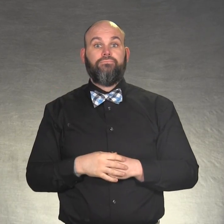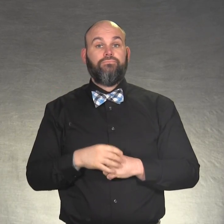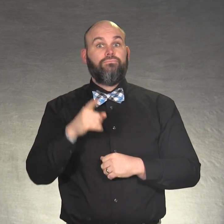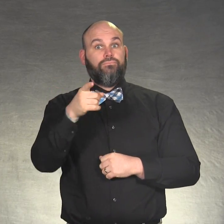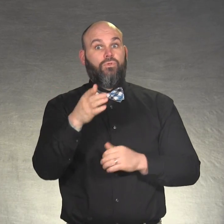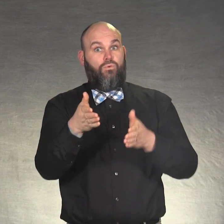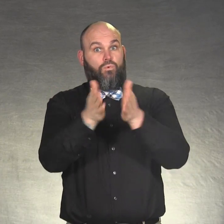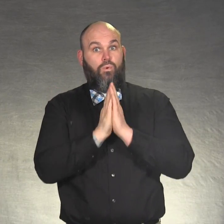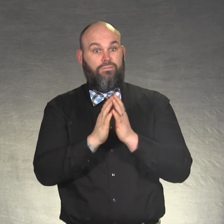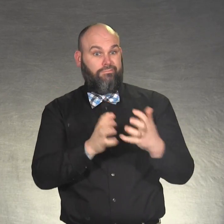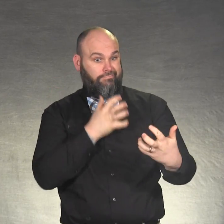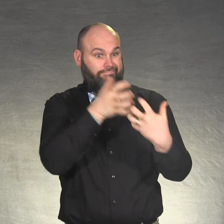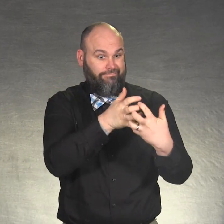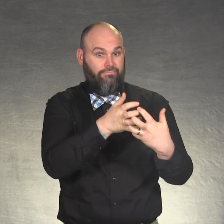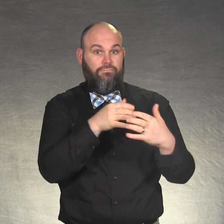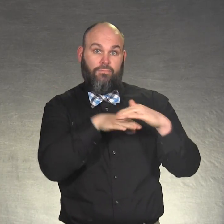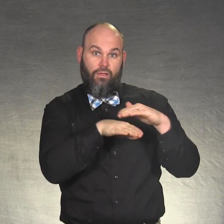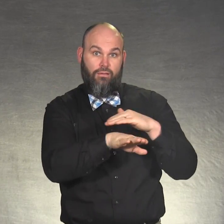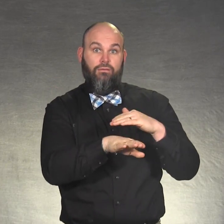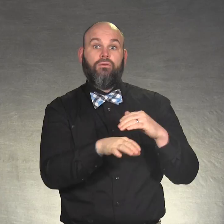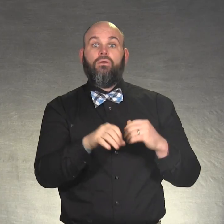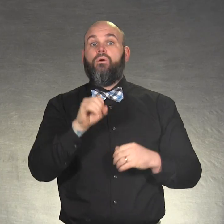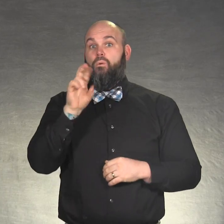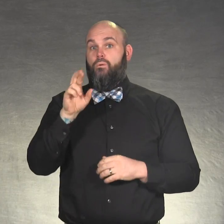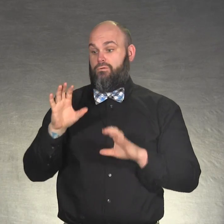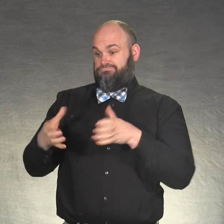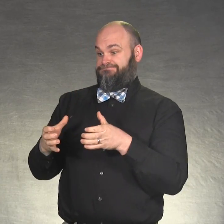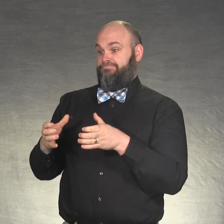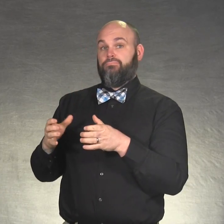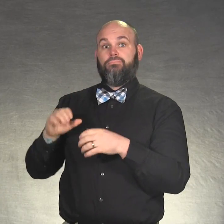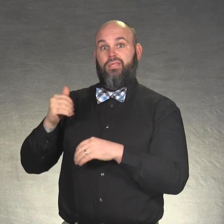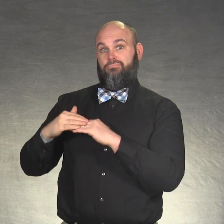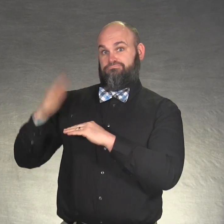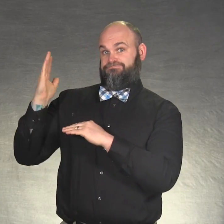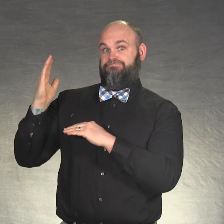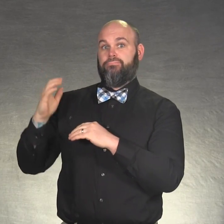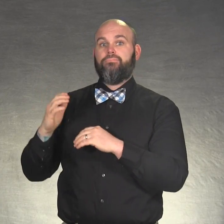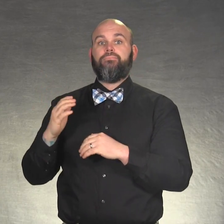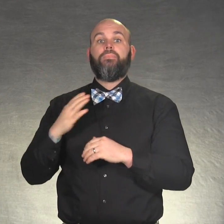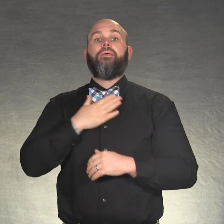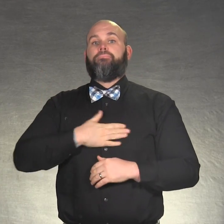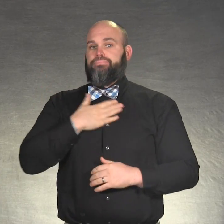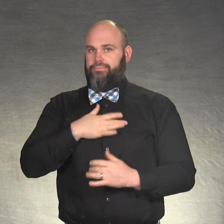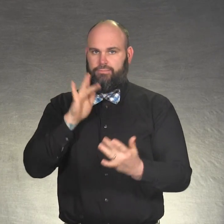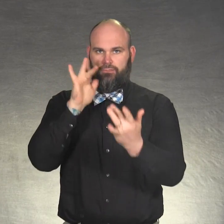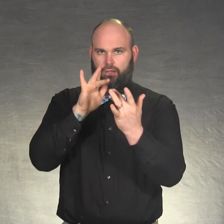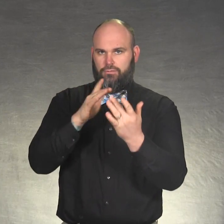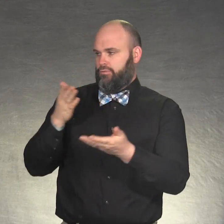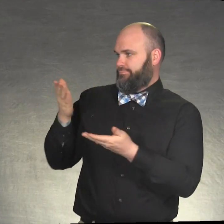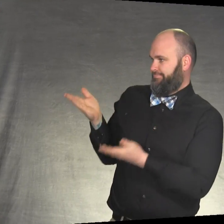If you are requesting accommodations or if you are in a group of 10 or more, please contact: